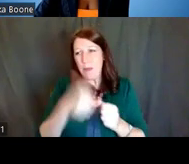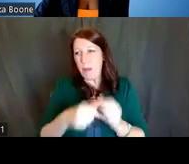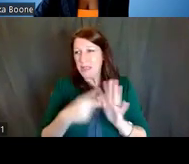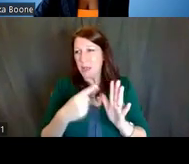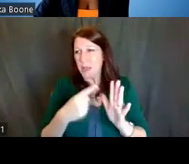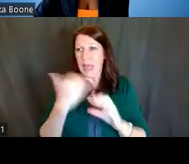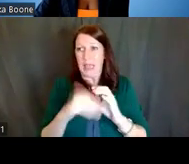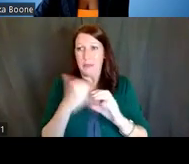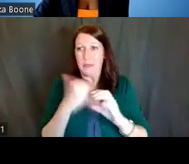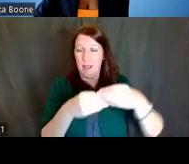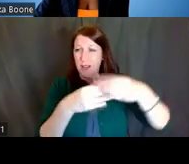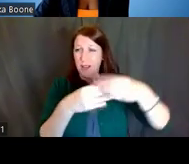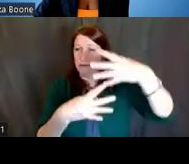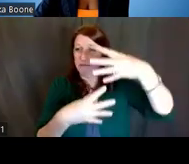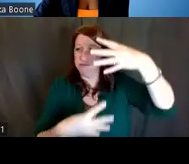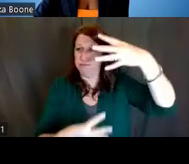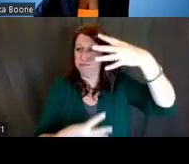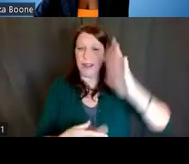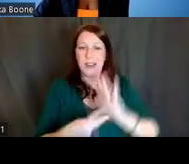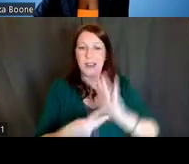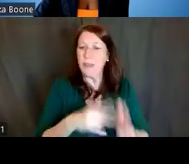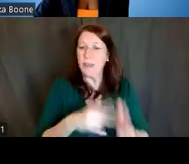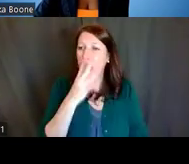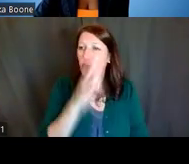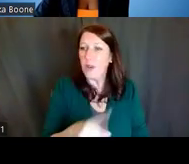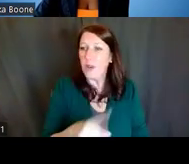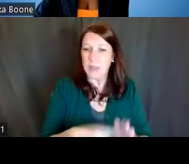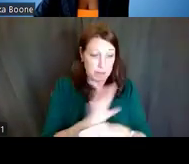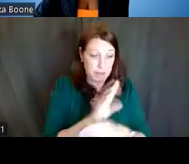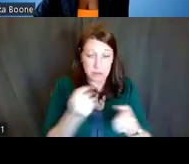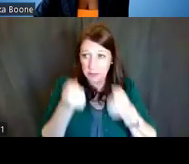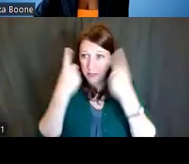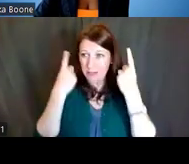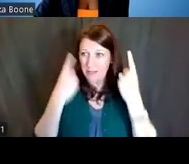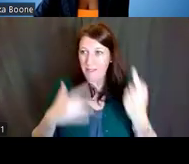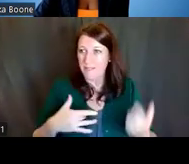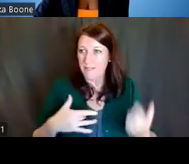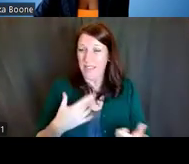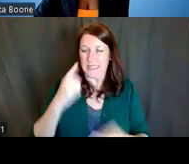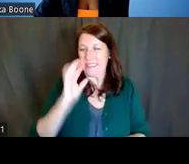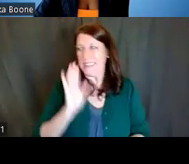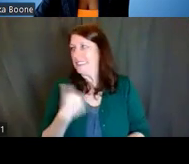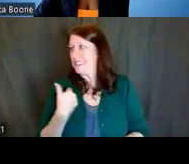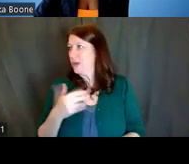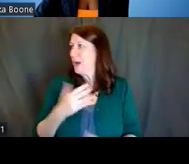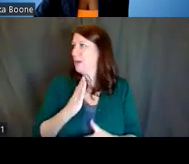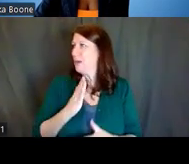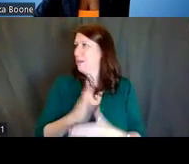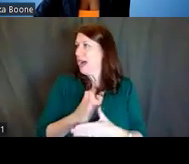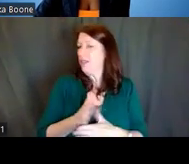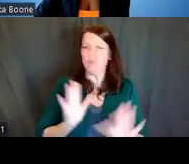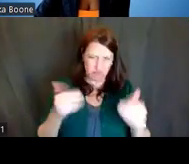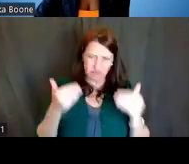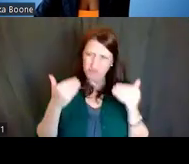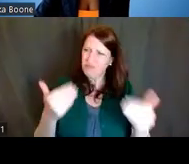it's just that sometimes people get busy. Don't think that you're bothering us by reaching out to us again. We're here to help you. It's our job.